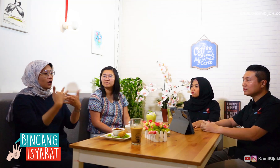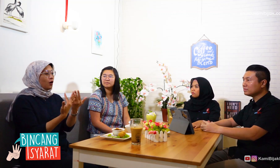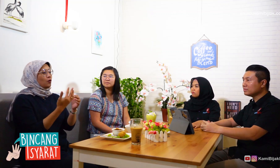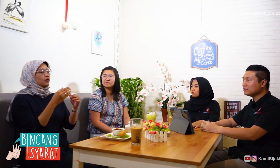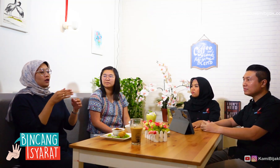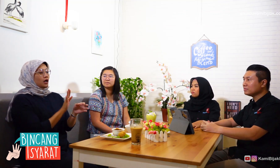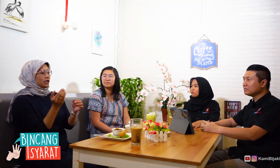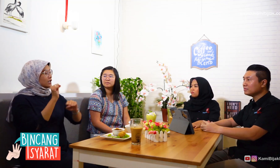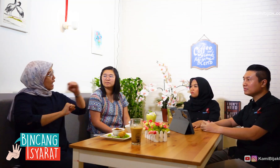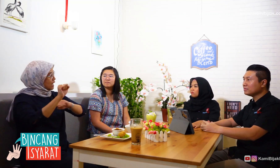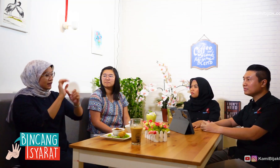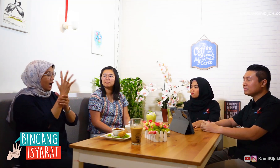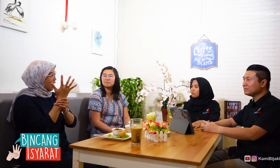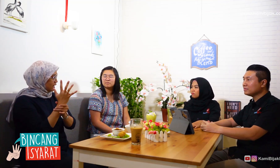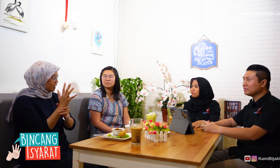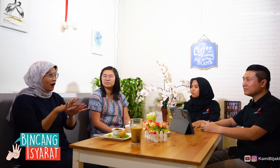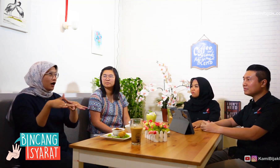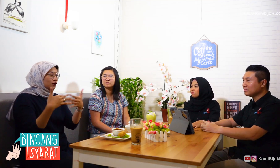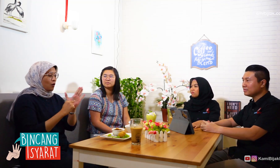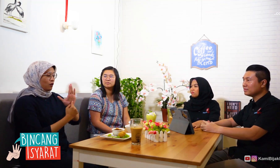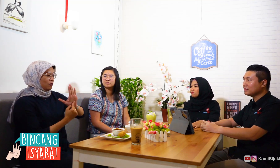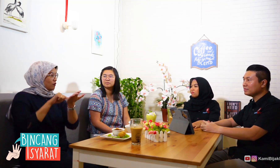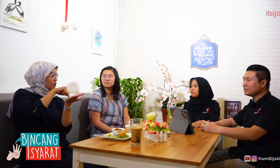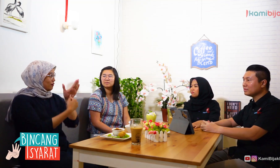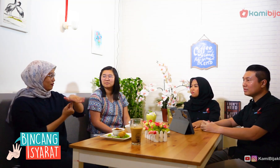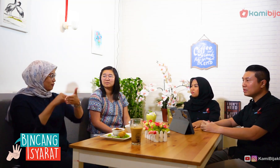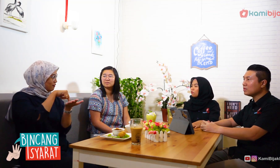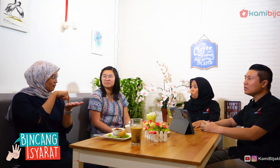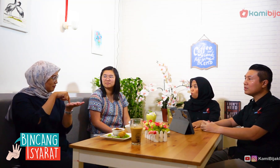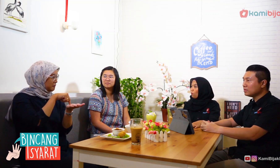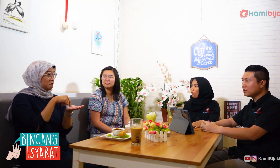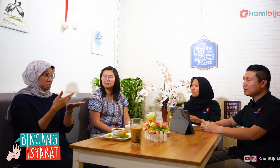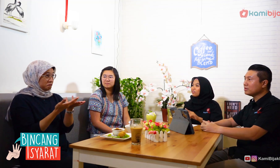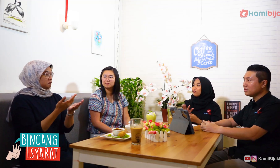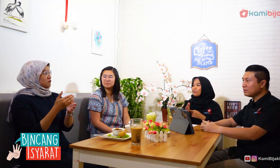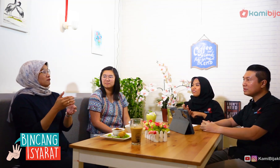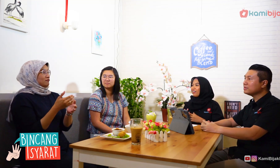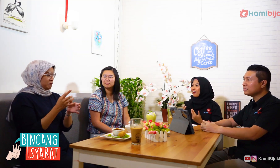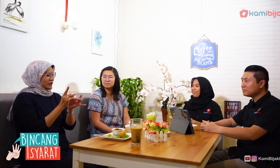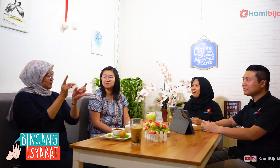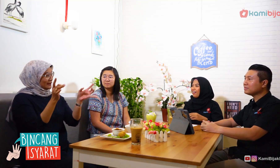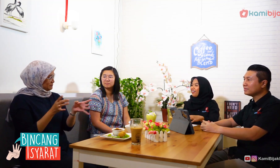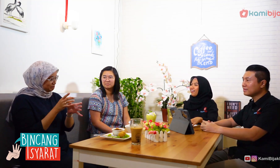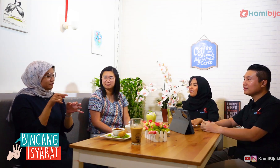and A how, how about the hand movements.